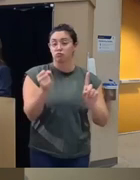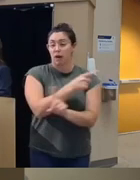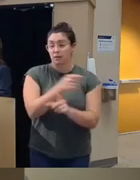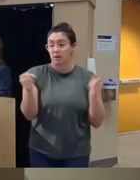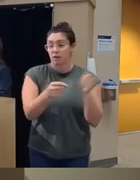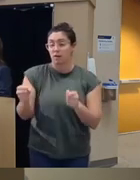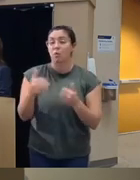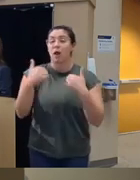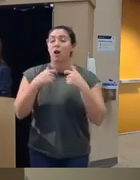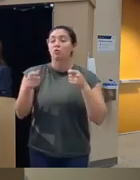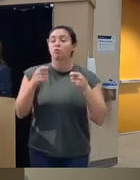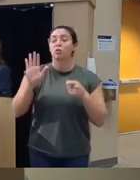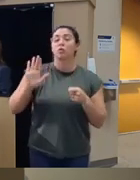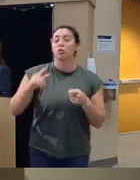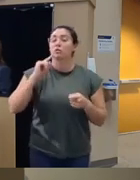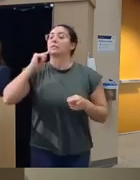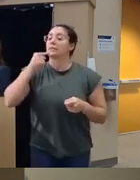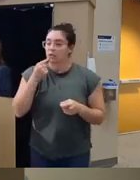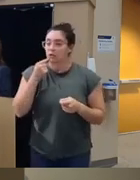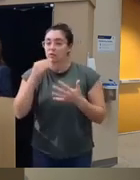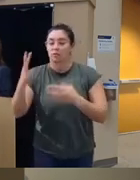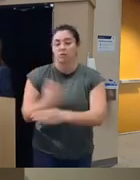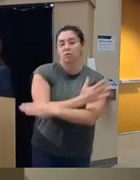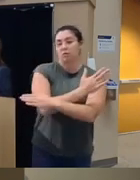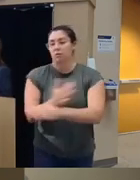them that controlled for their severity of Al substance use and the severity of their